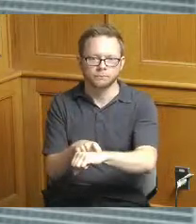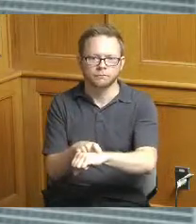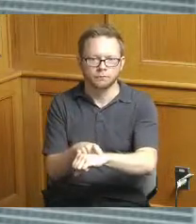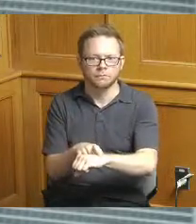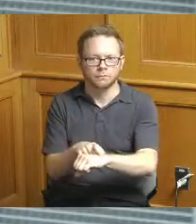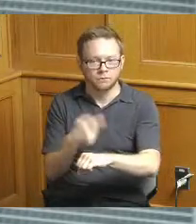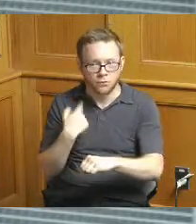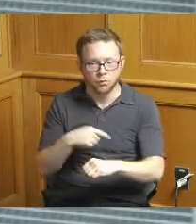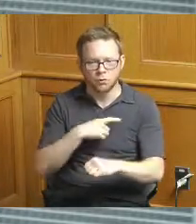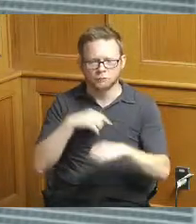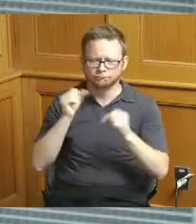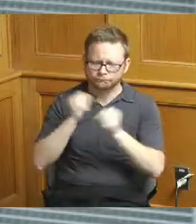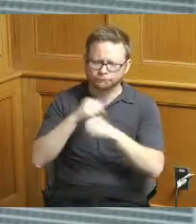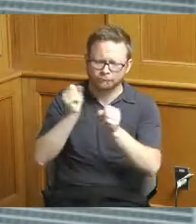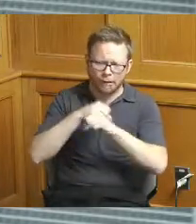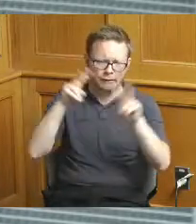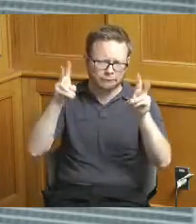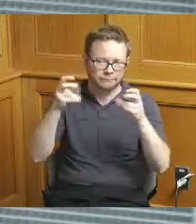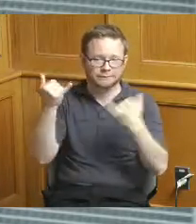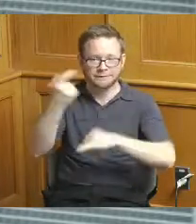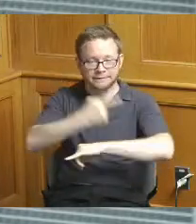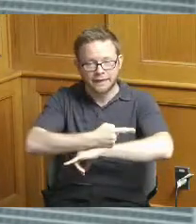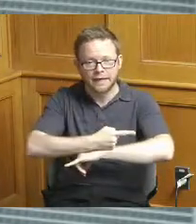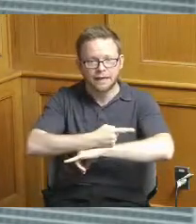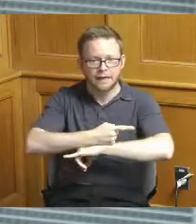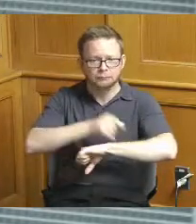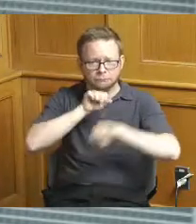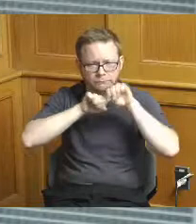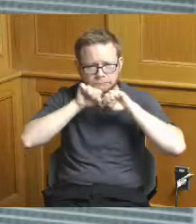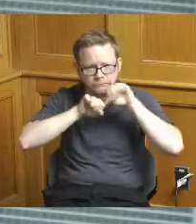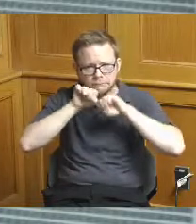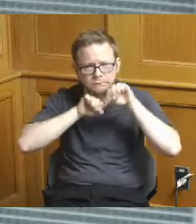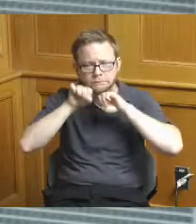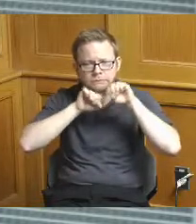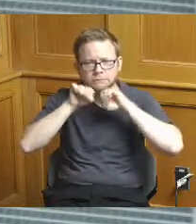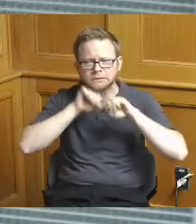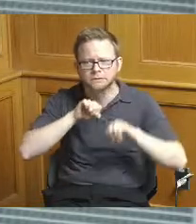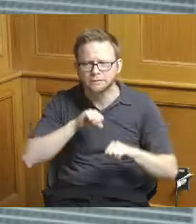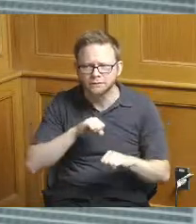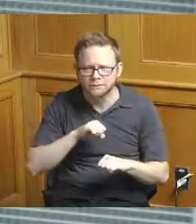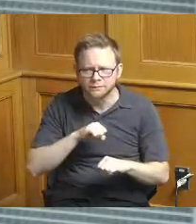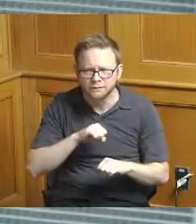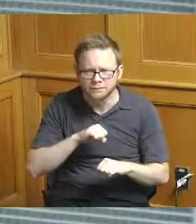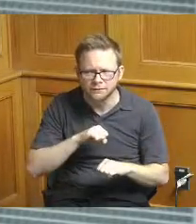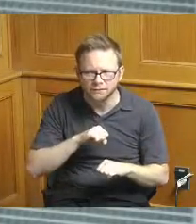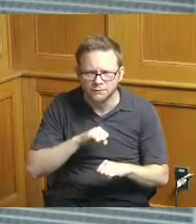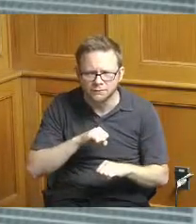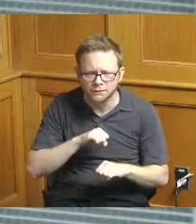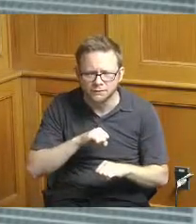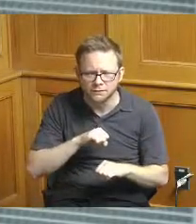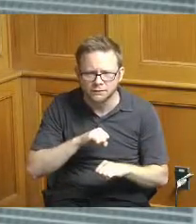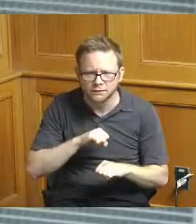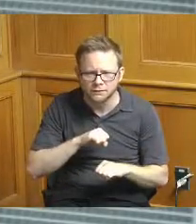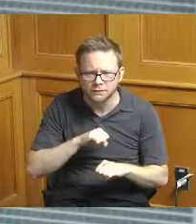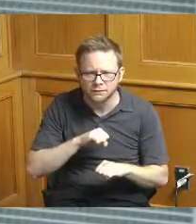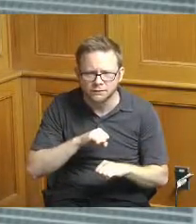today with what we're dealing with but there is there's a phase two way out there from a regulatory perspective it is going to have likely additional dollars and it's likely